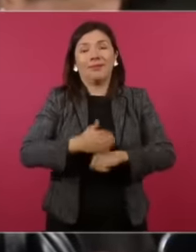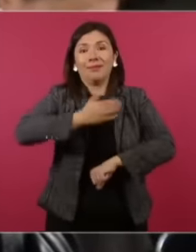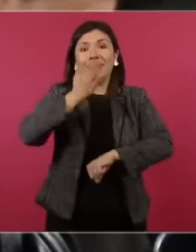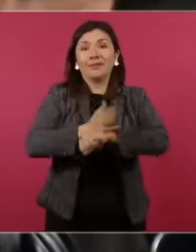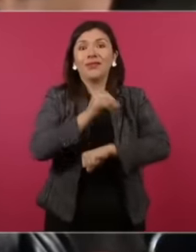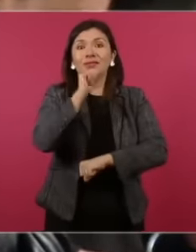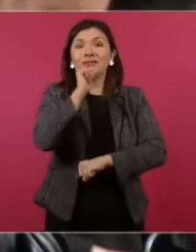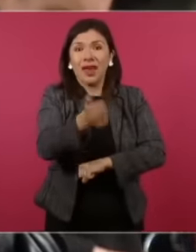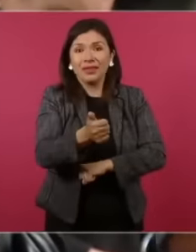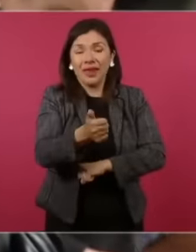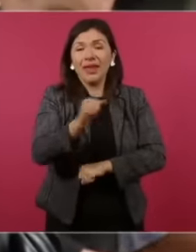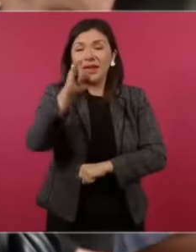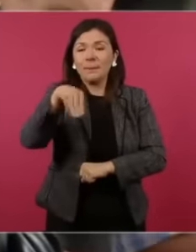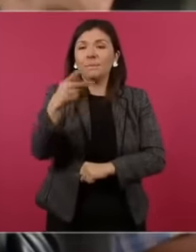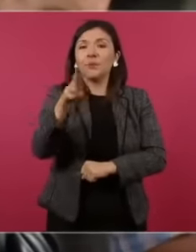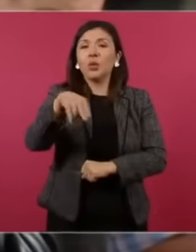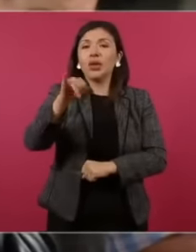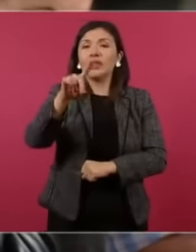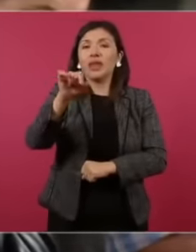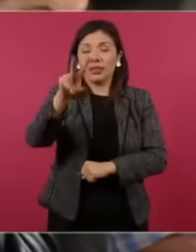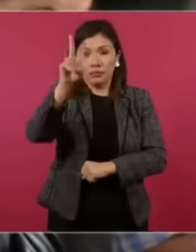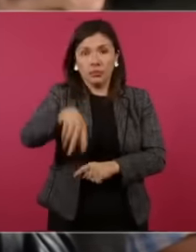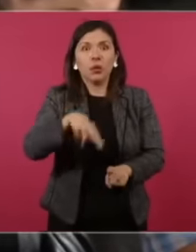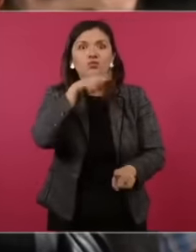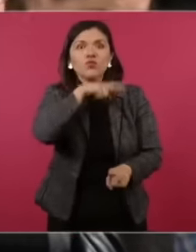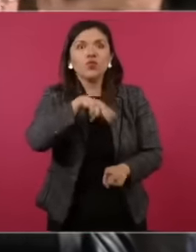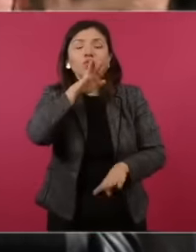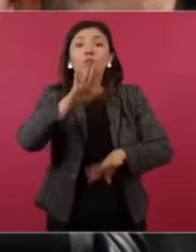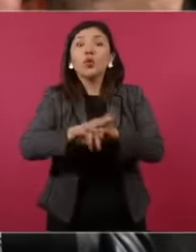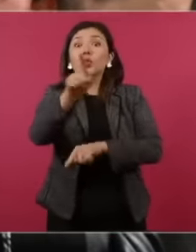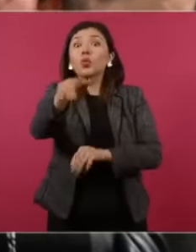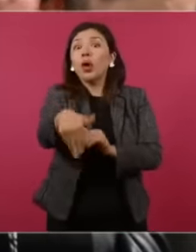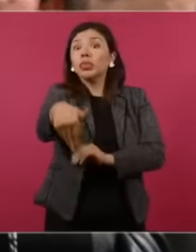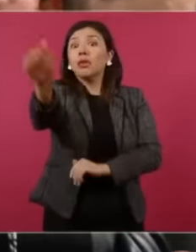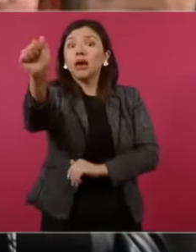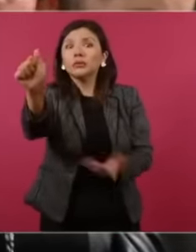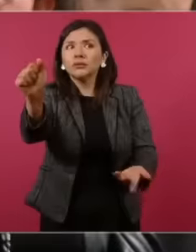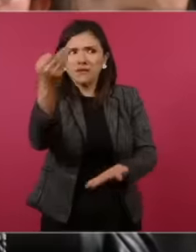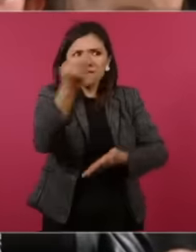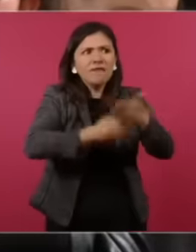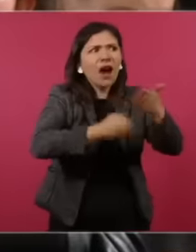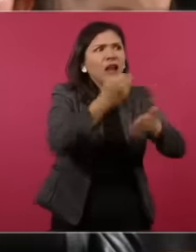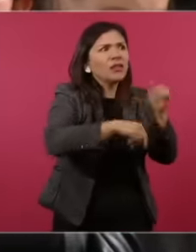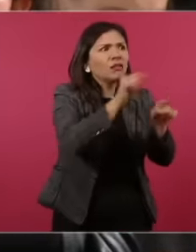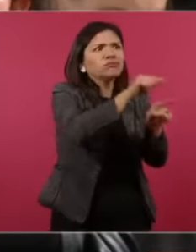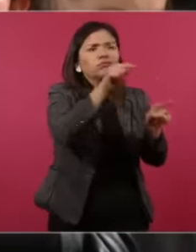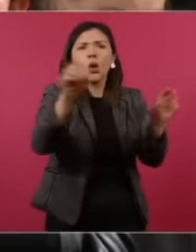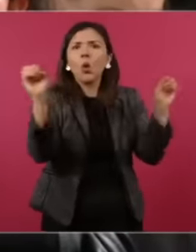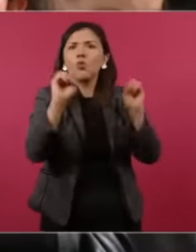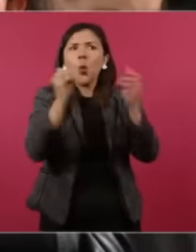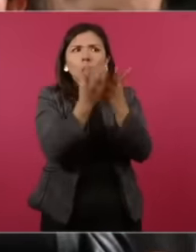it is very worrying because you are already leaving and there are cases that are not resolved. I want to mention